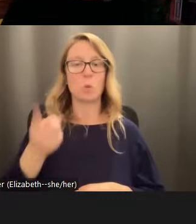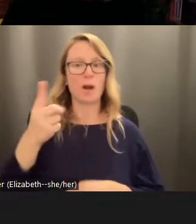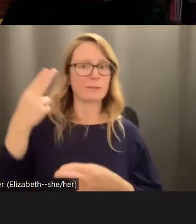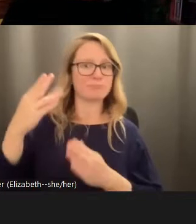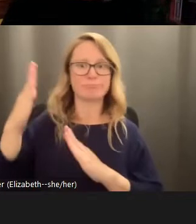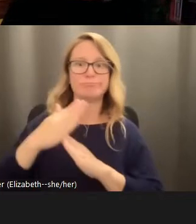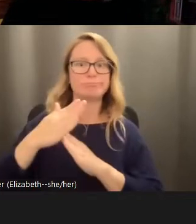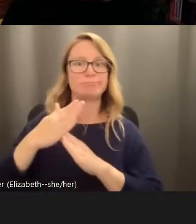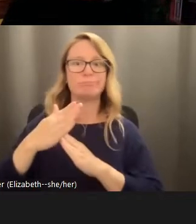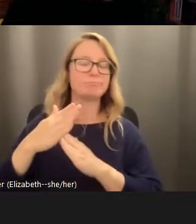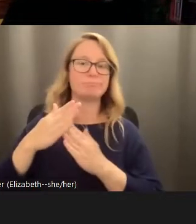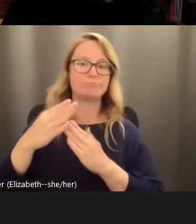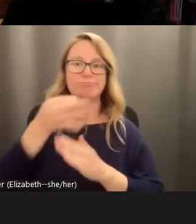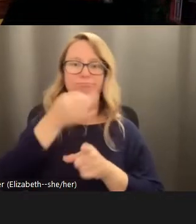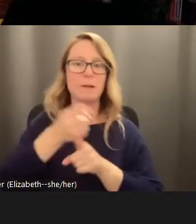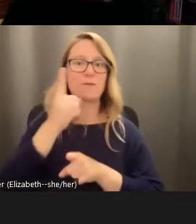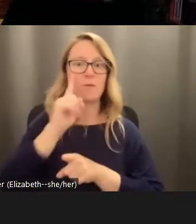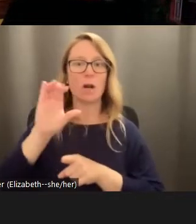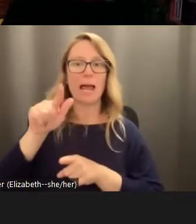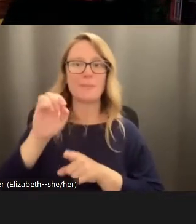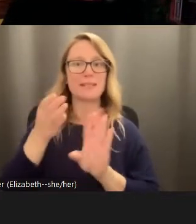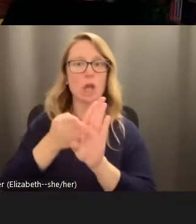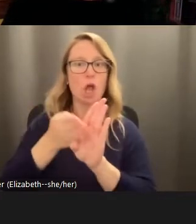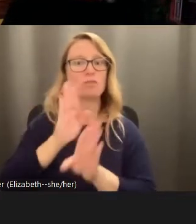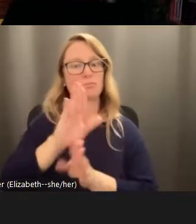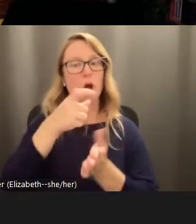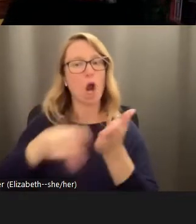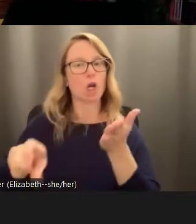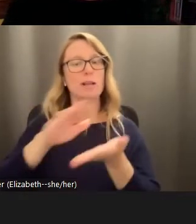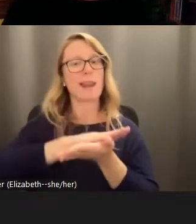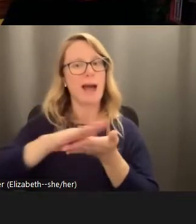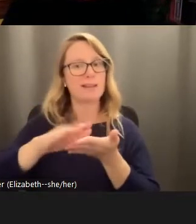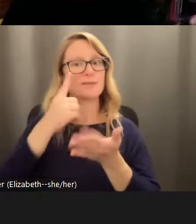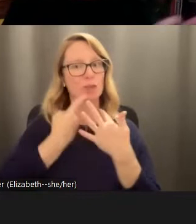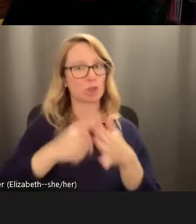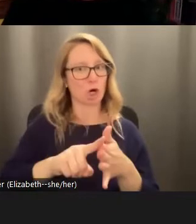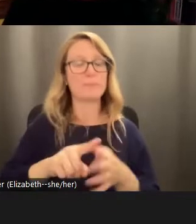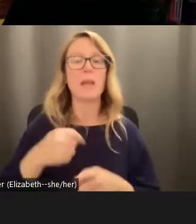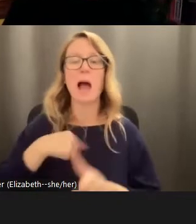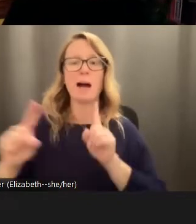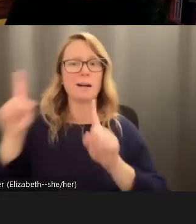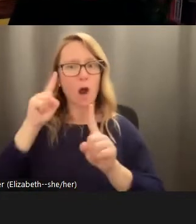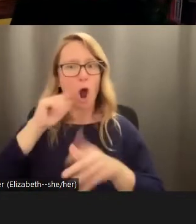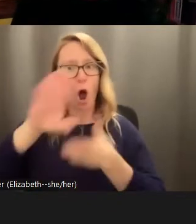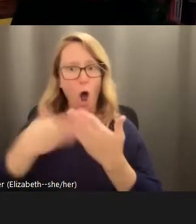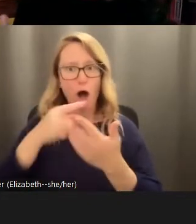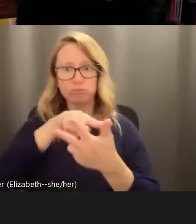psychology, whose article might be a nice entree. The one thing that I hear all of them say is what I'll share with you, which